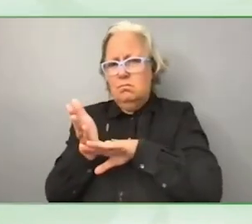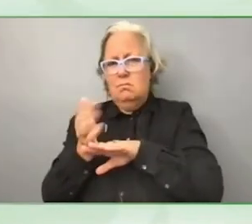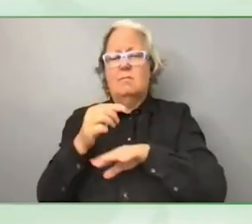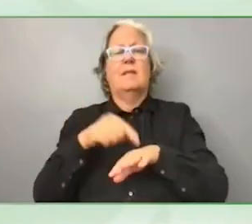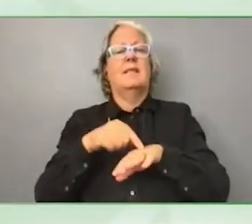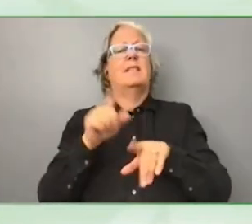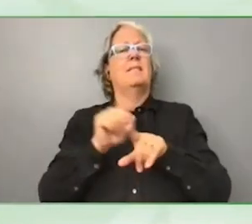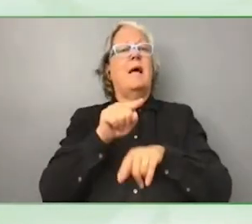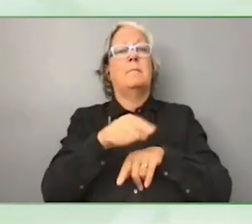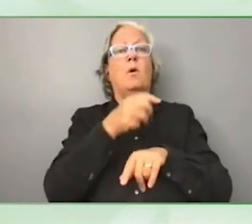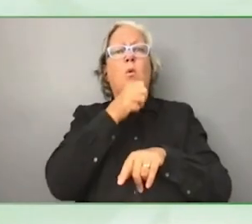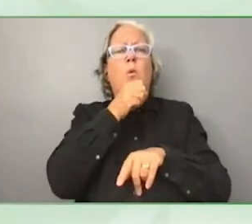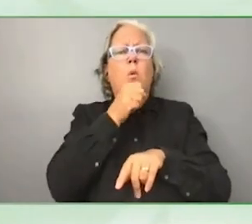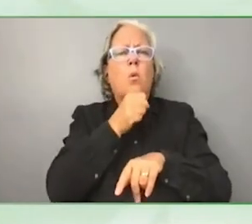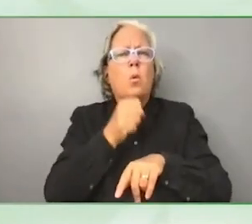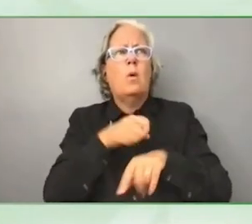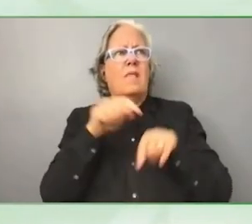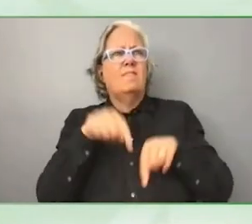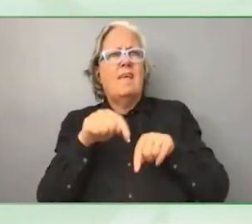I would like to underline the importance of that.